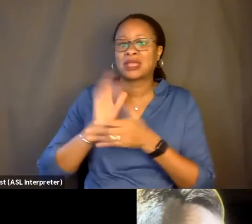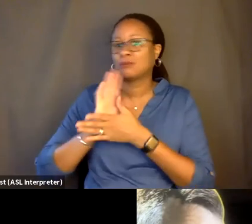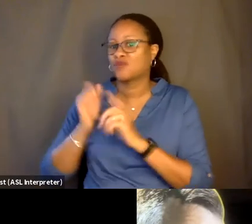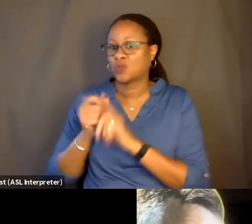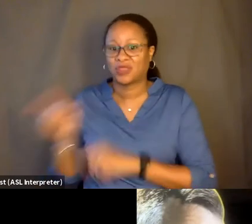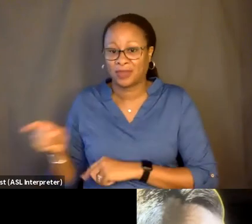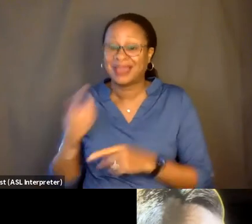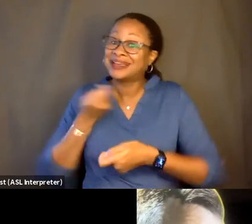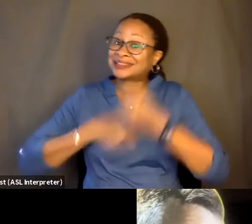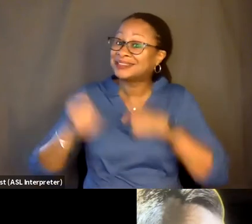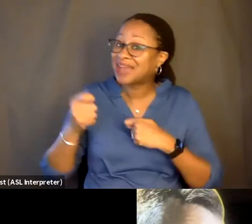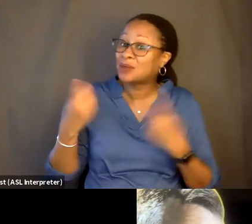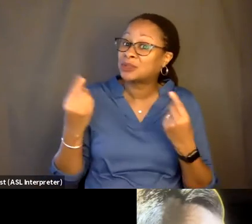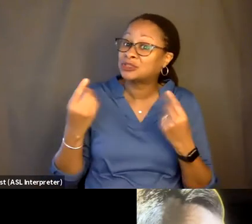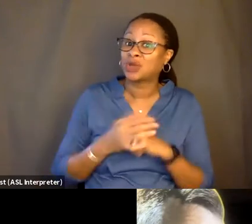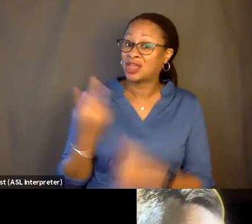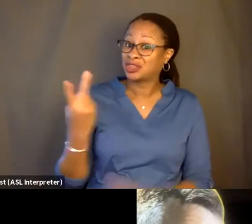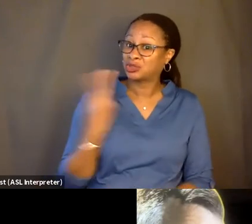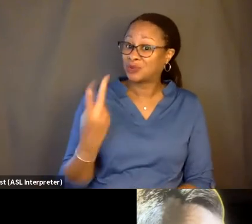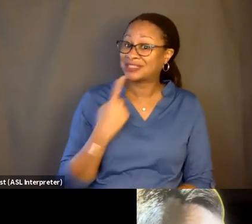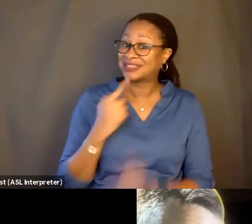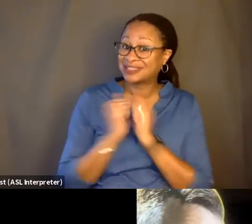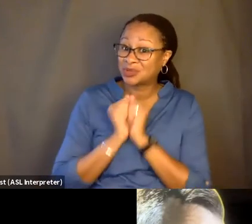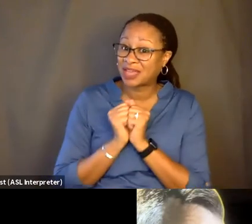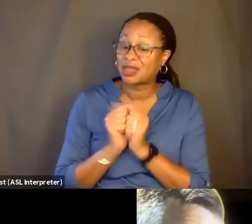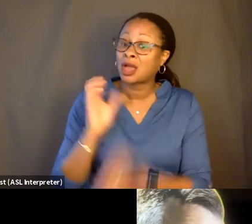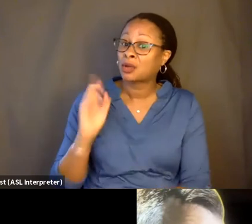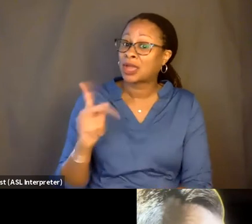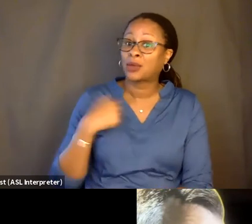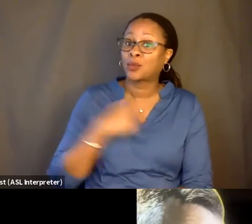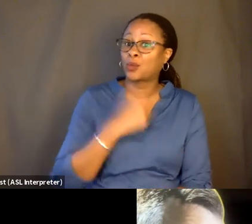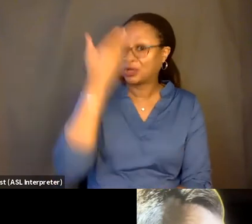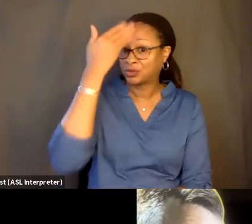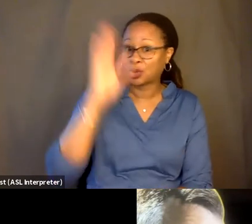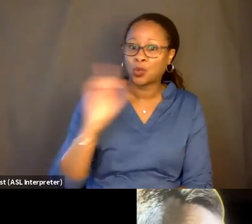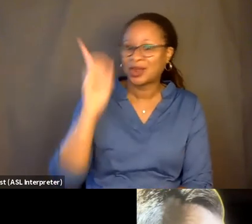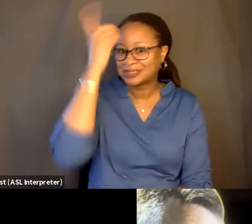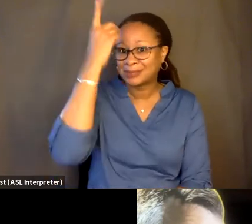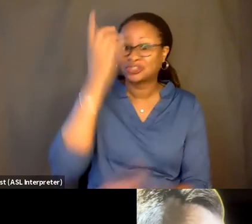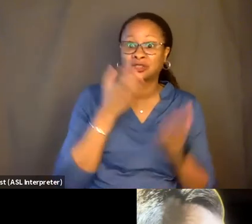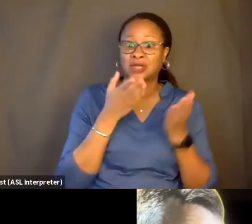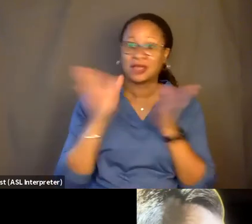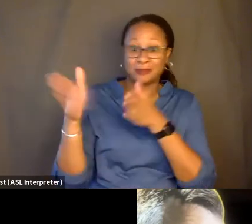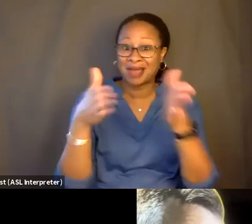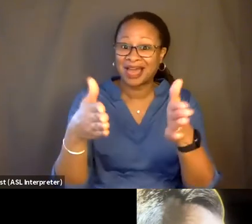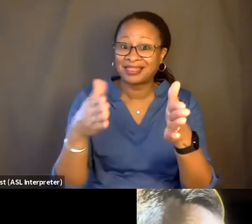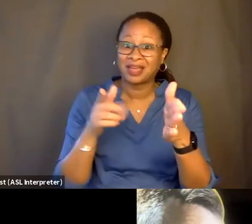Instead, he and I said, together, OK, we don't know where dementia is taking us, but we're going there together.